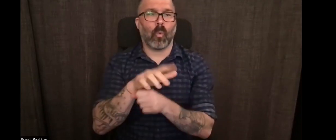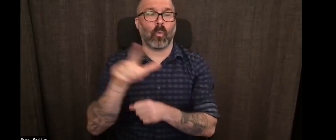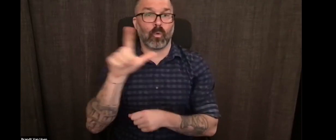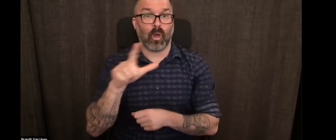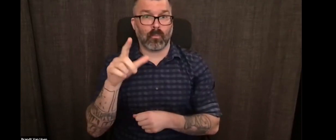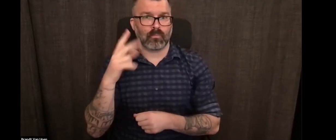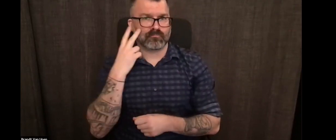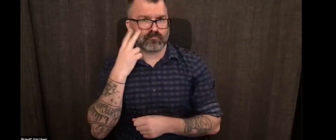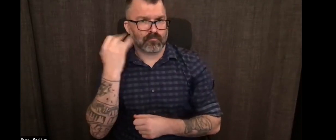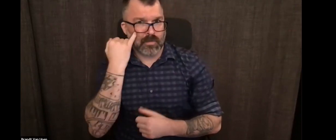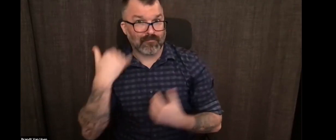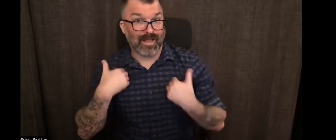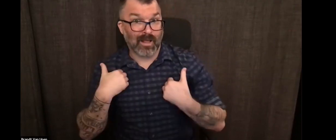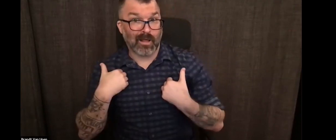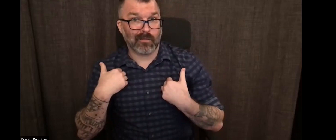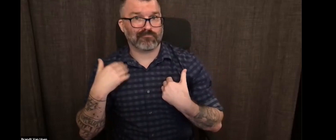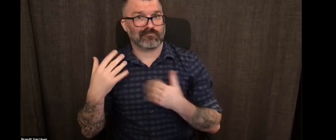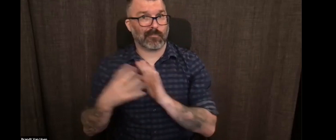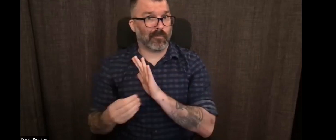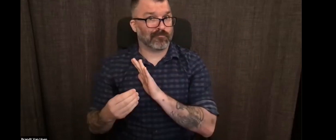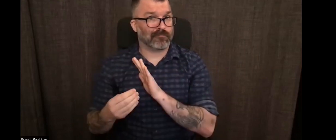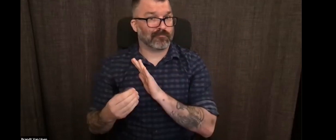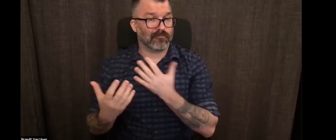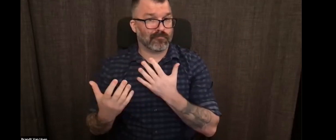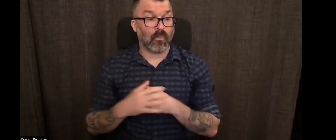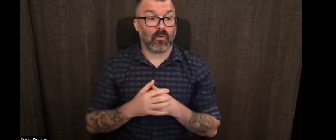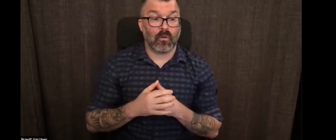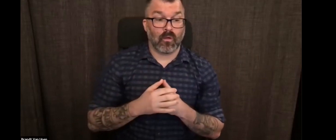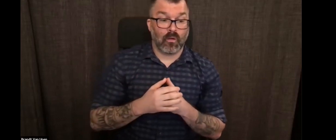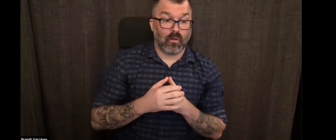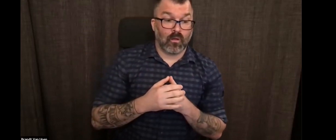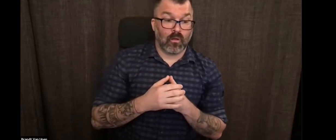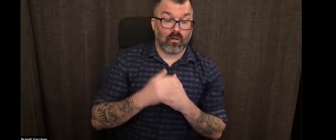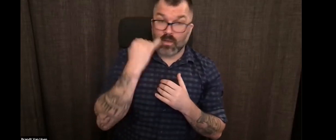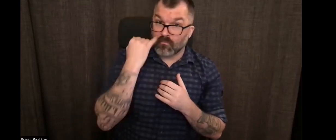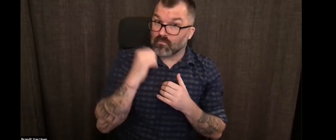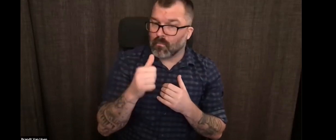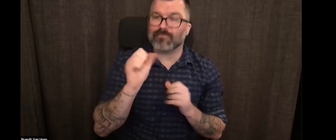book as Angie said. So of course you can buy a copy. But you can